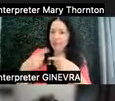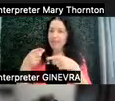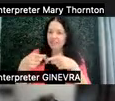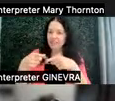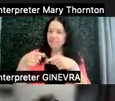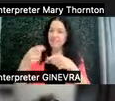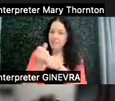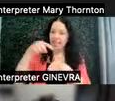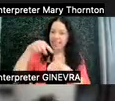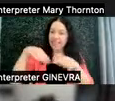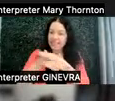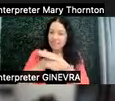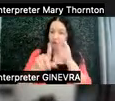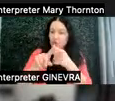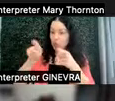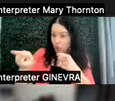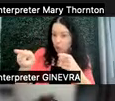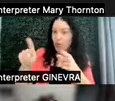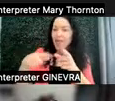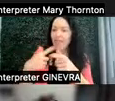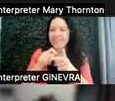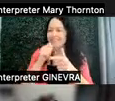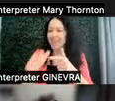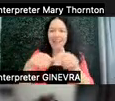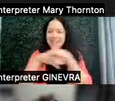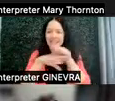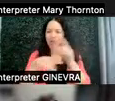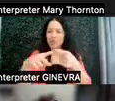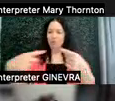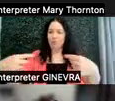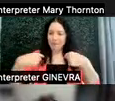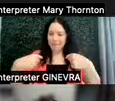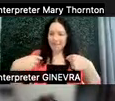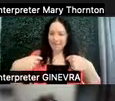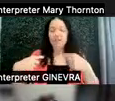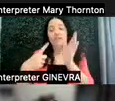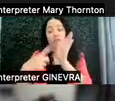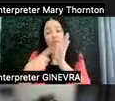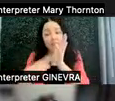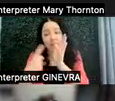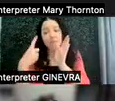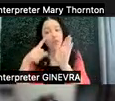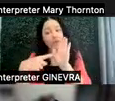it's now inaccessible to me. So there are times when, for example, I'm